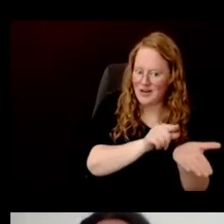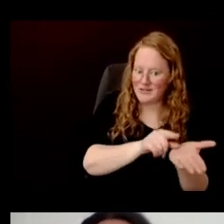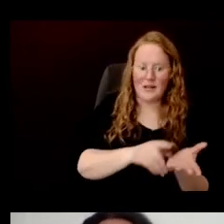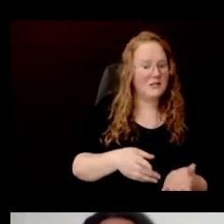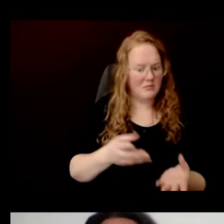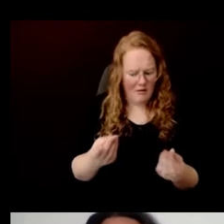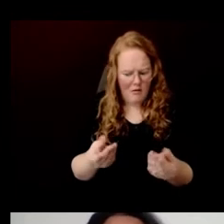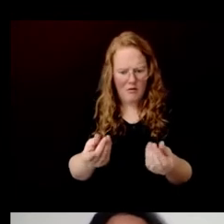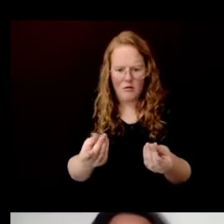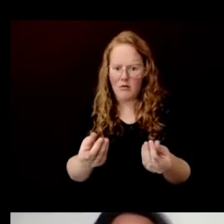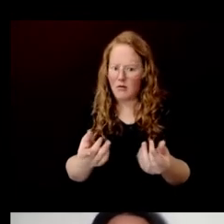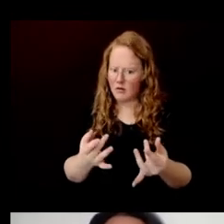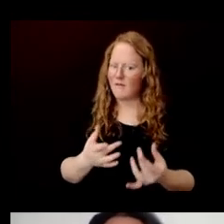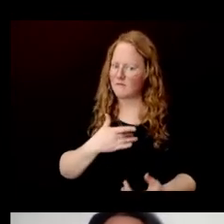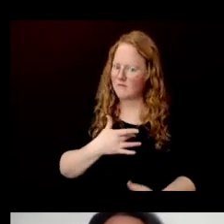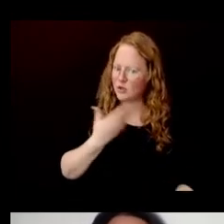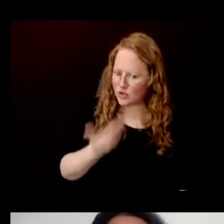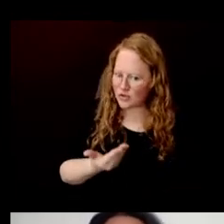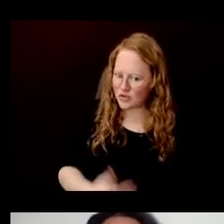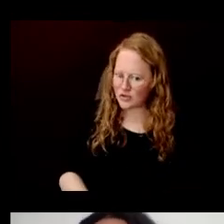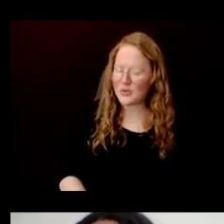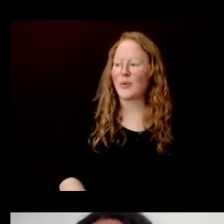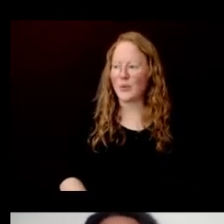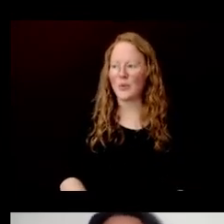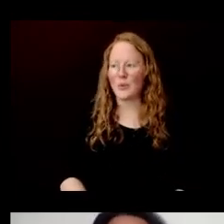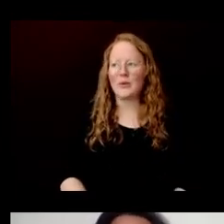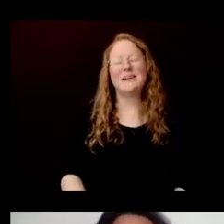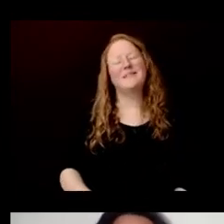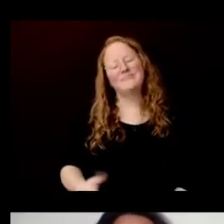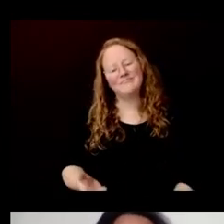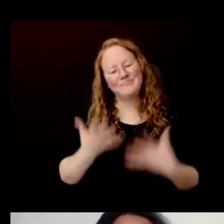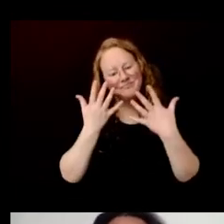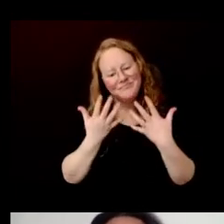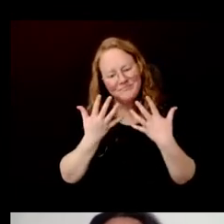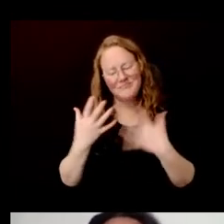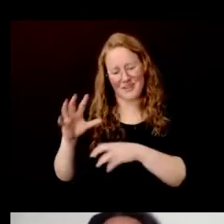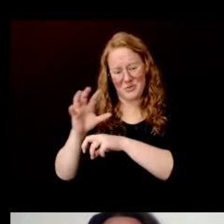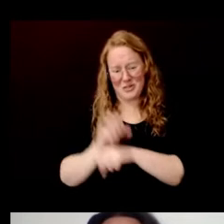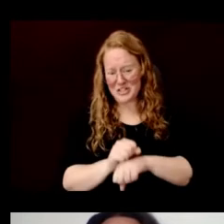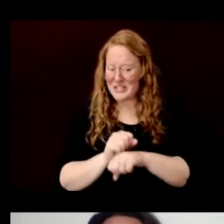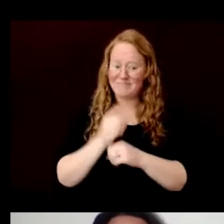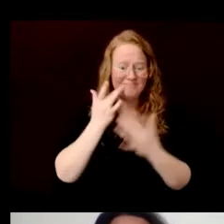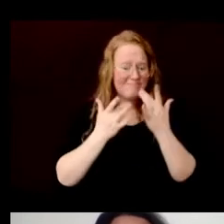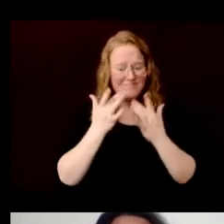Unfortunately these traditions are very endangered. And there are many threats.